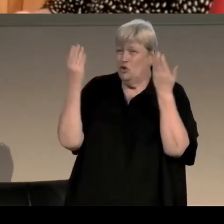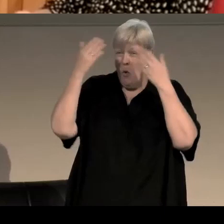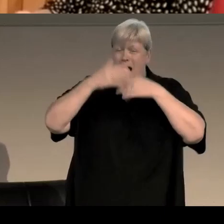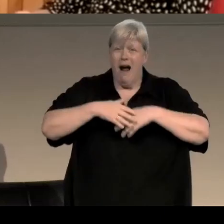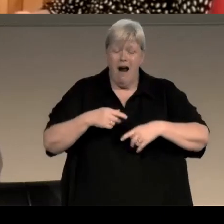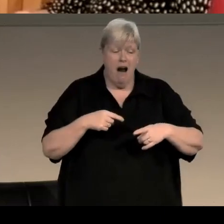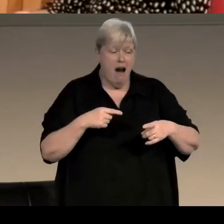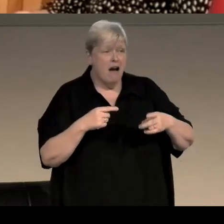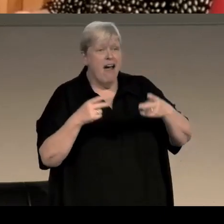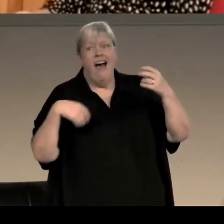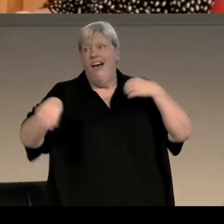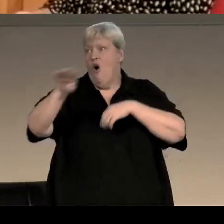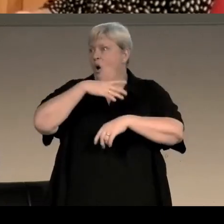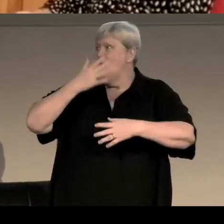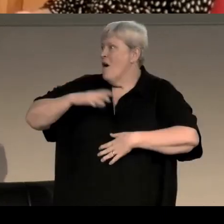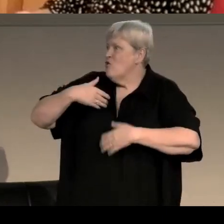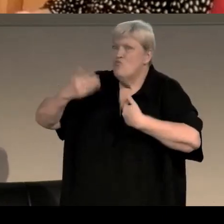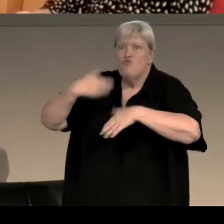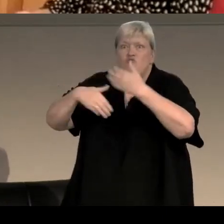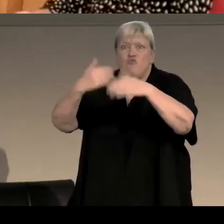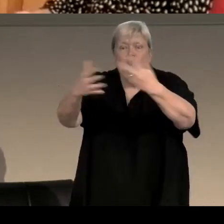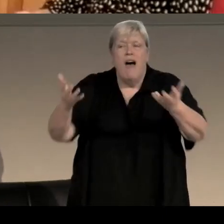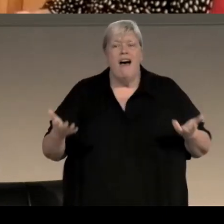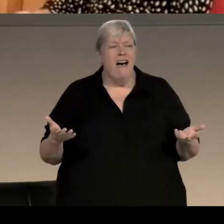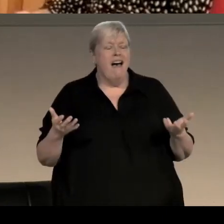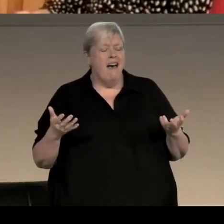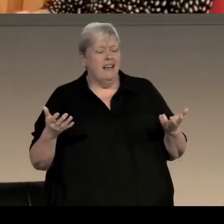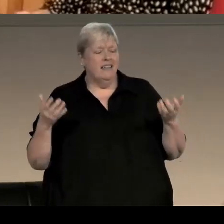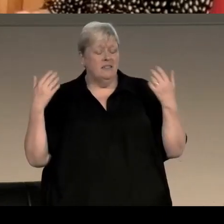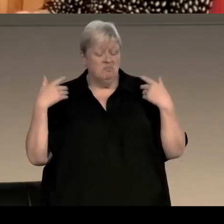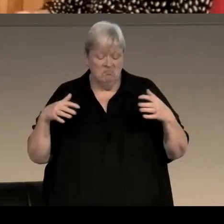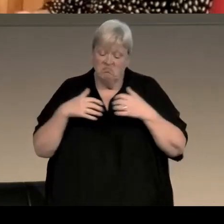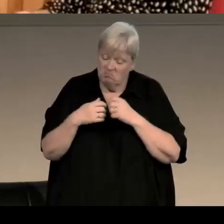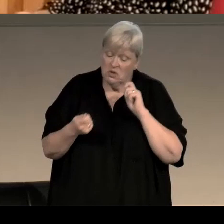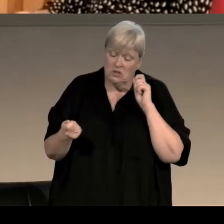and suddenly everybody had to have their Scandi list, and that's kind of how things change,